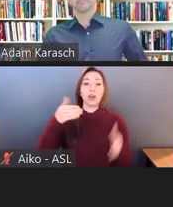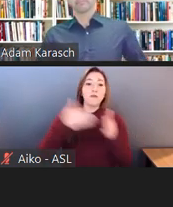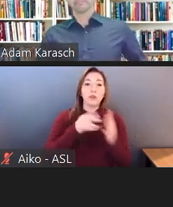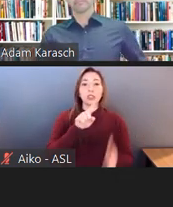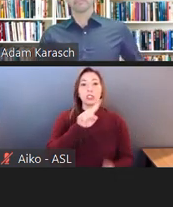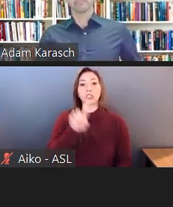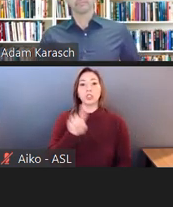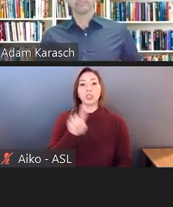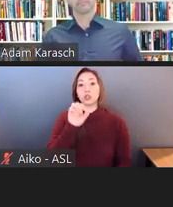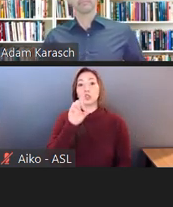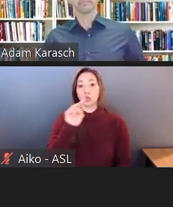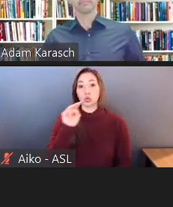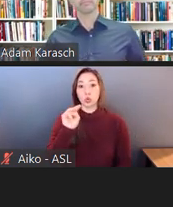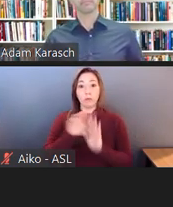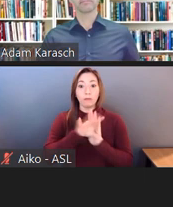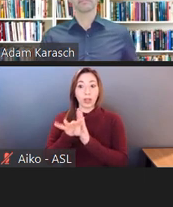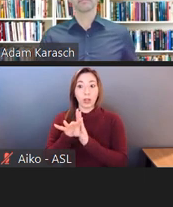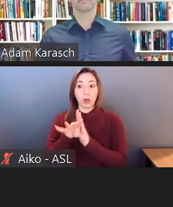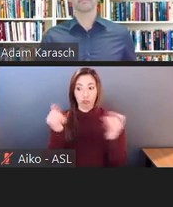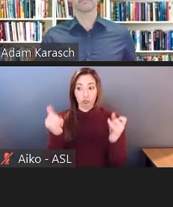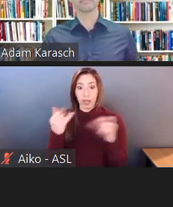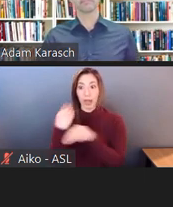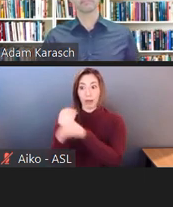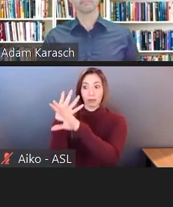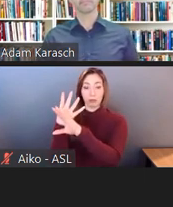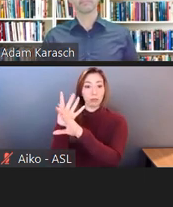Yeah, Zoom, like, what we're on, Zoom Video.